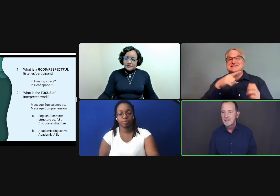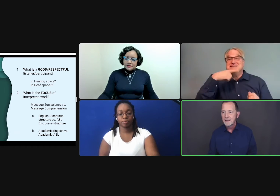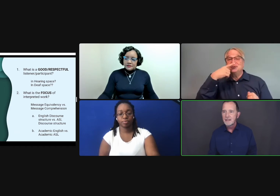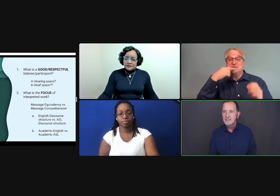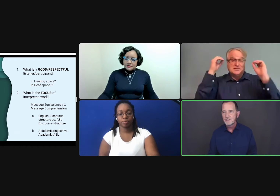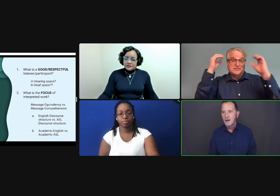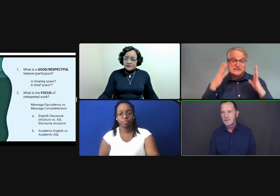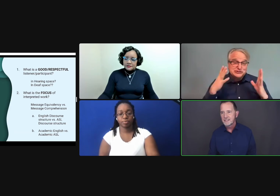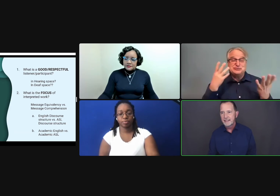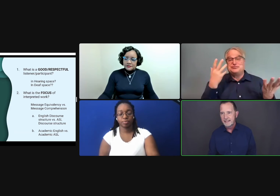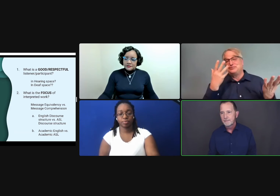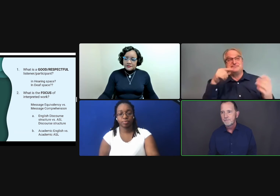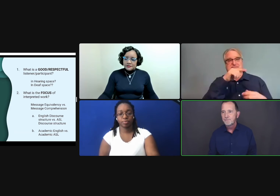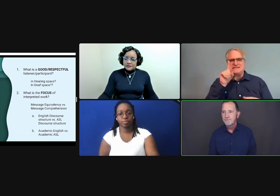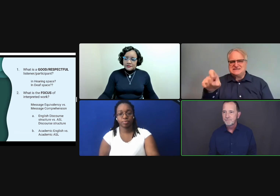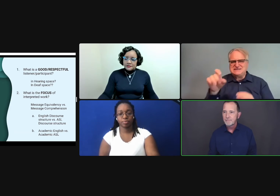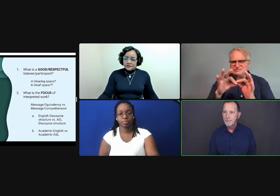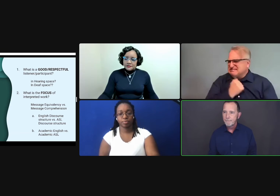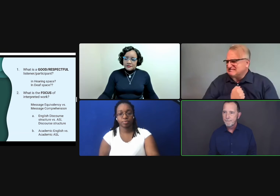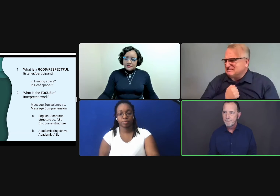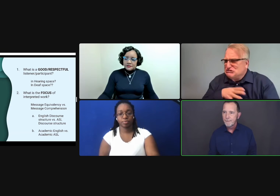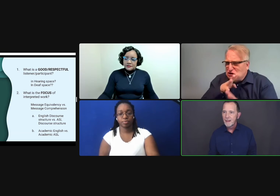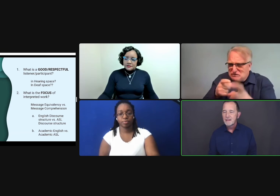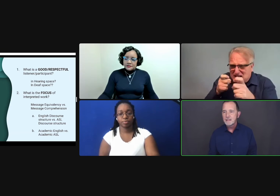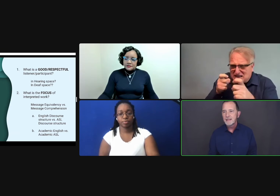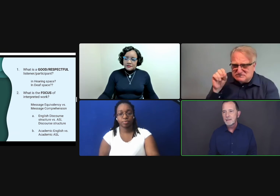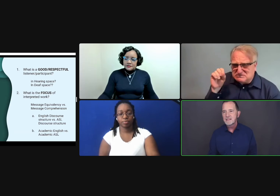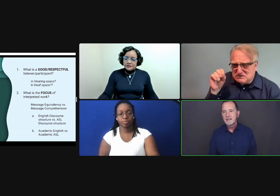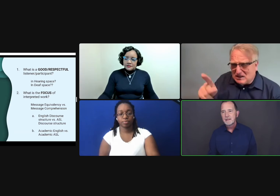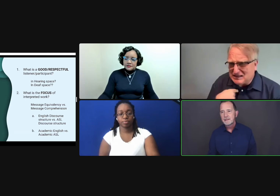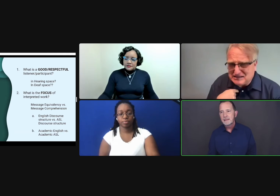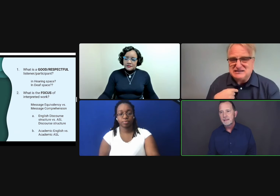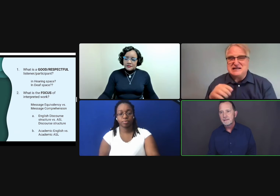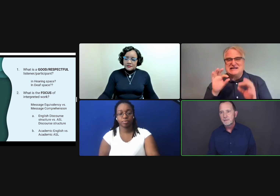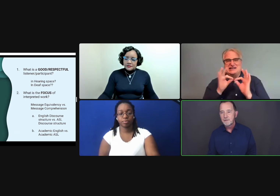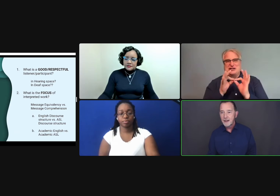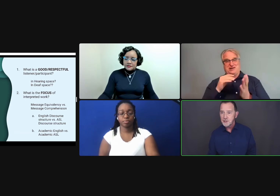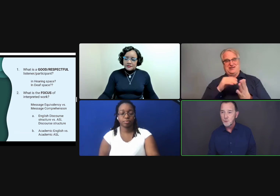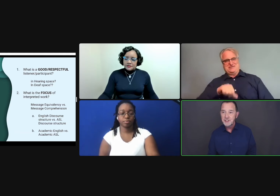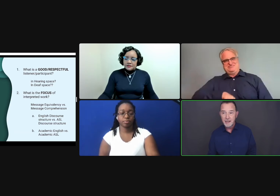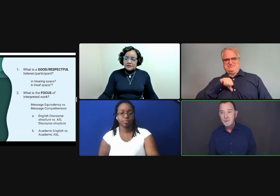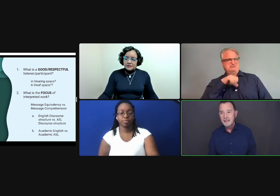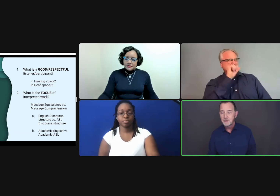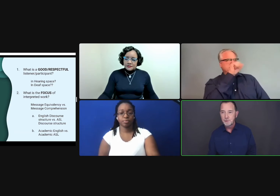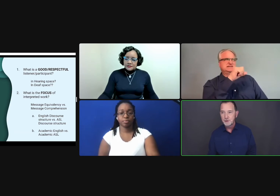It's an onslaught of signing. Sometimes the professor will check in with the interpreter